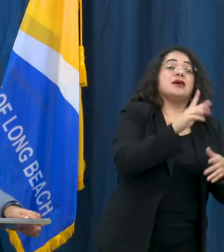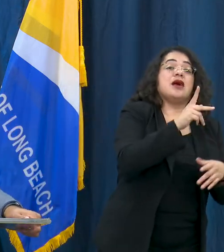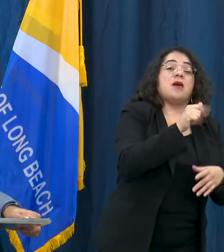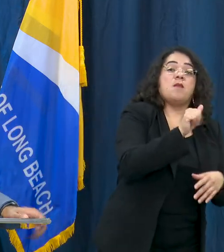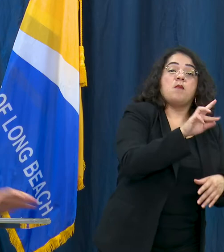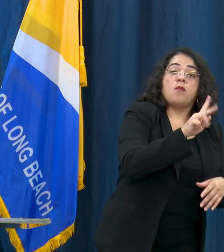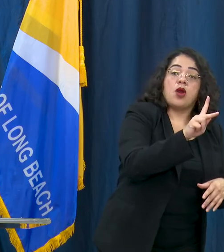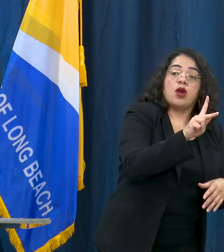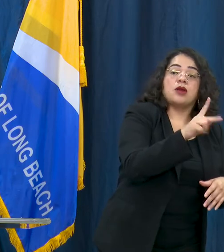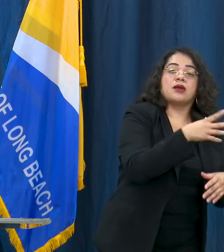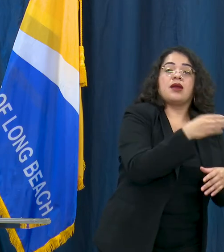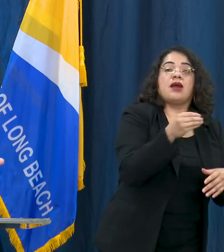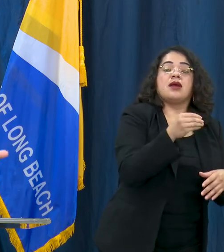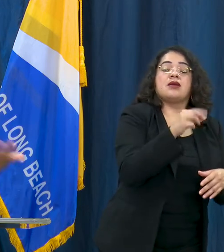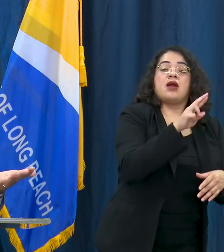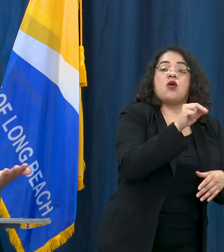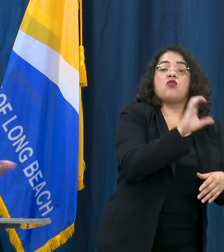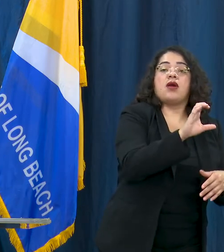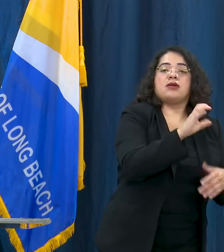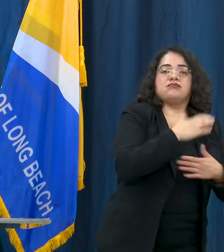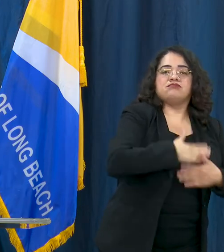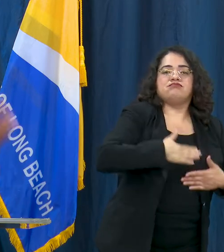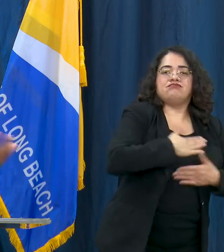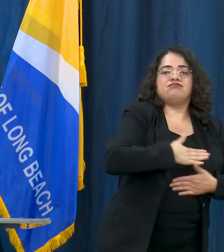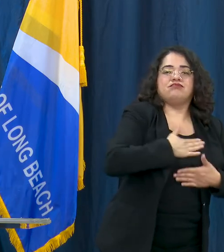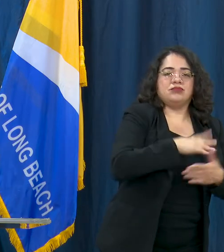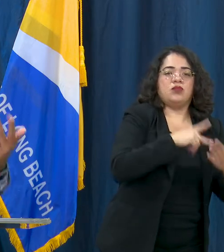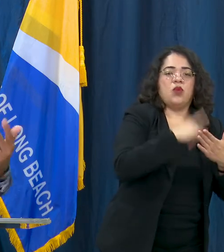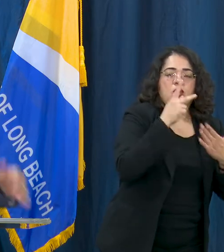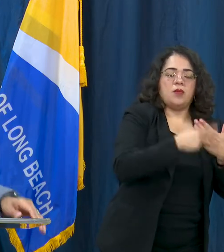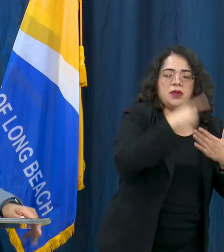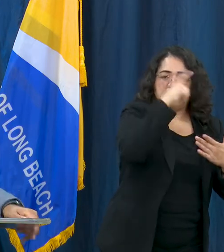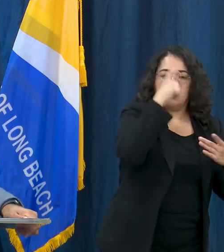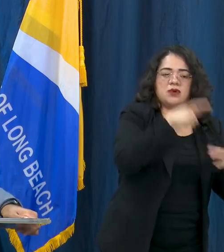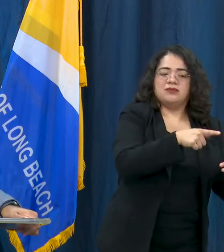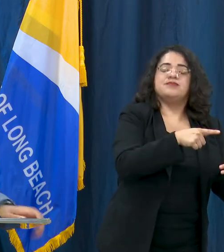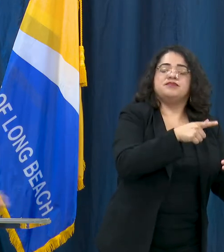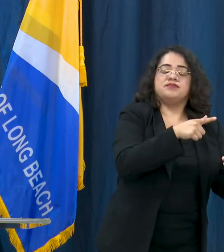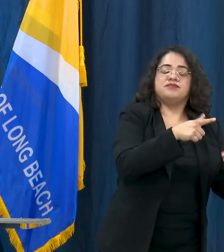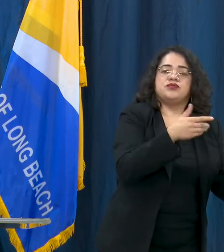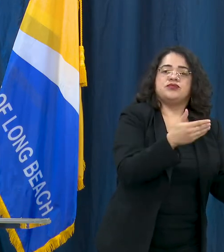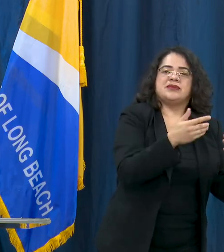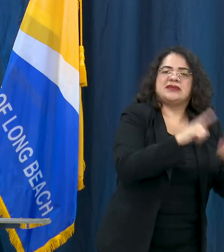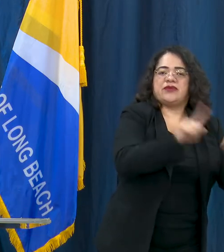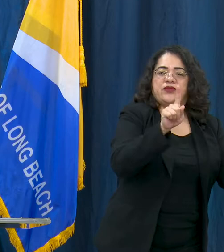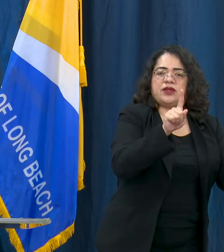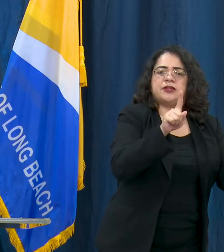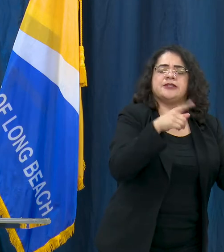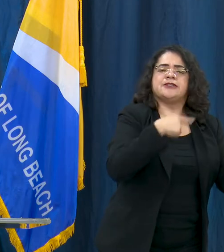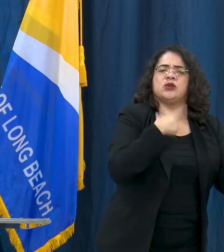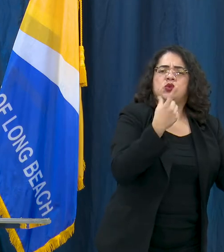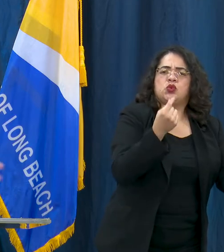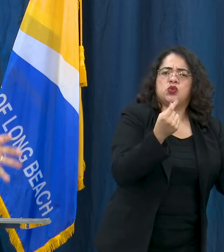will not continue in the way it always has and the summer programming that we put out over the summer, we are consolidating a lot of those